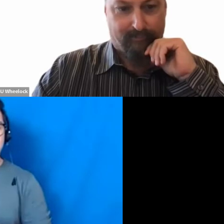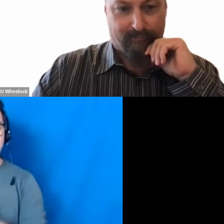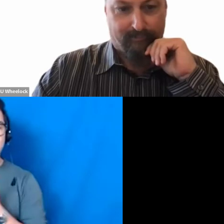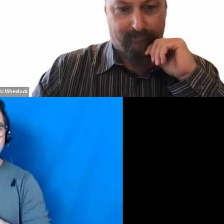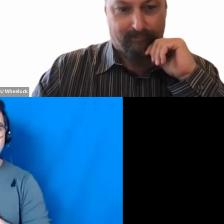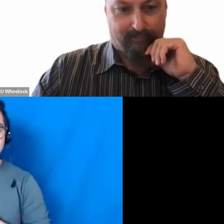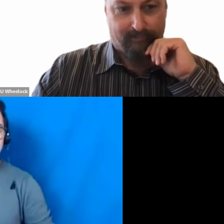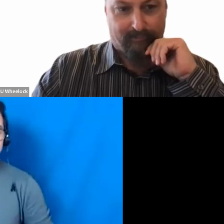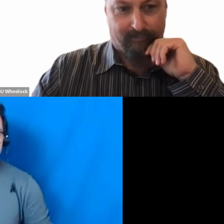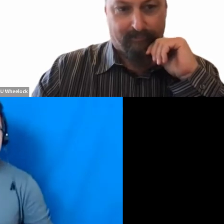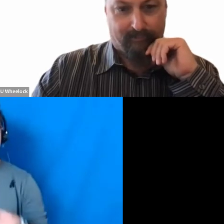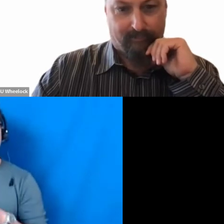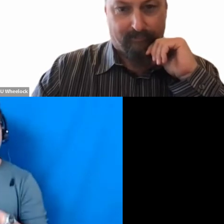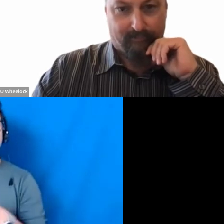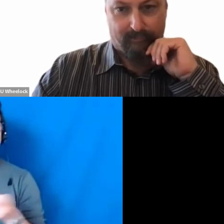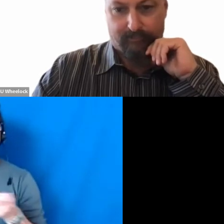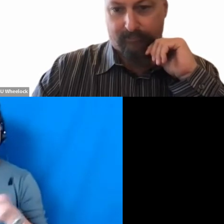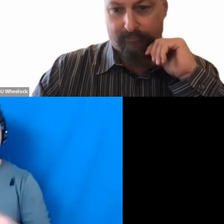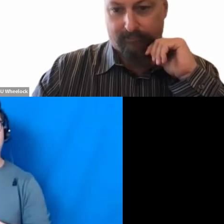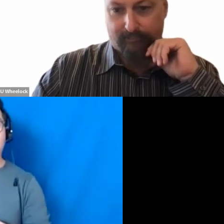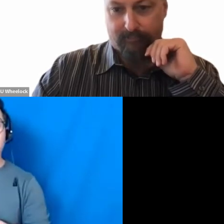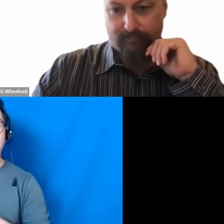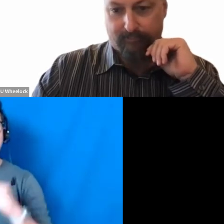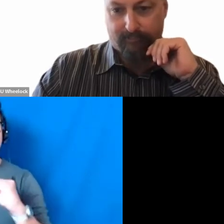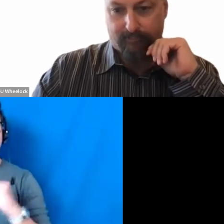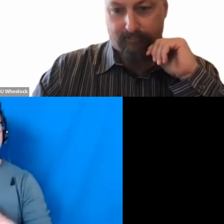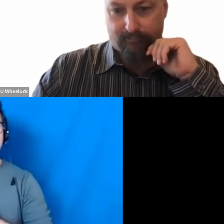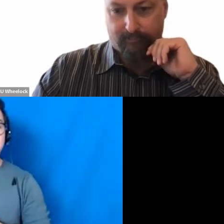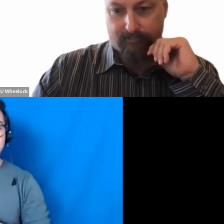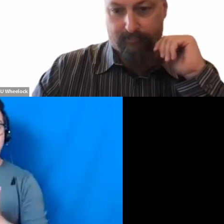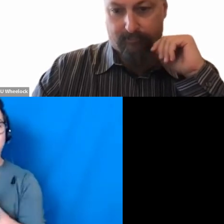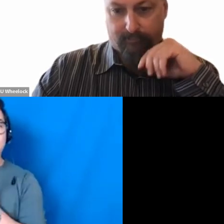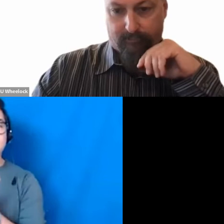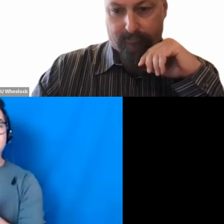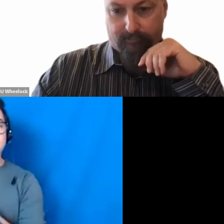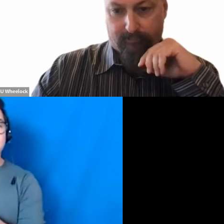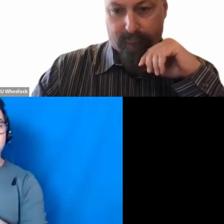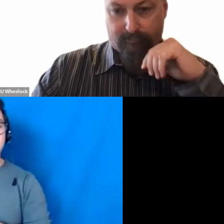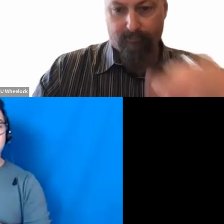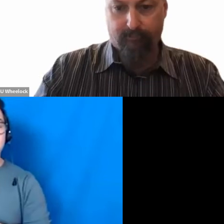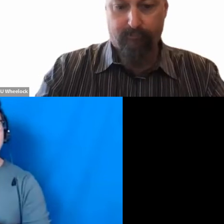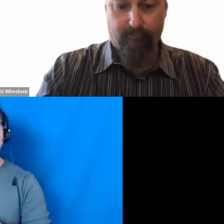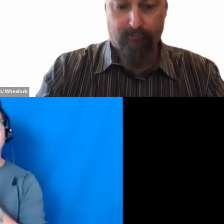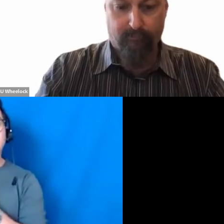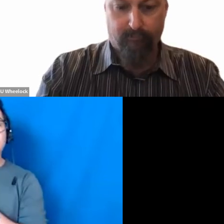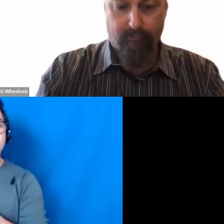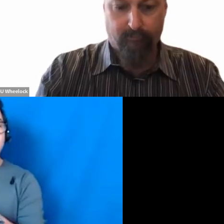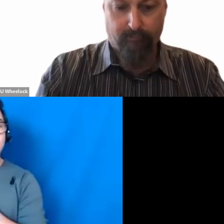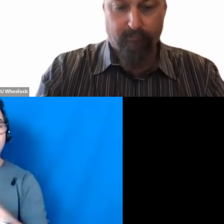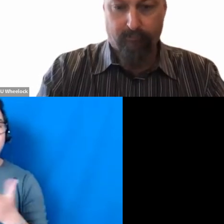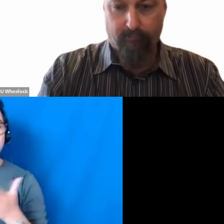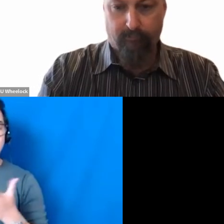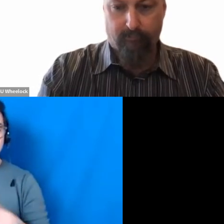He directs the BUTeach Center at BU and his research is focused on the area of Early Reading